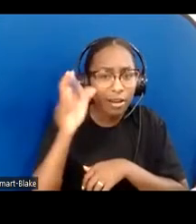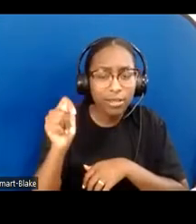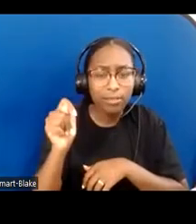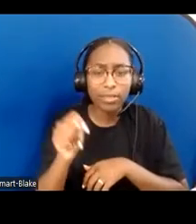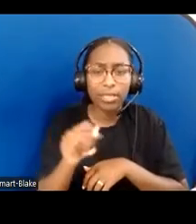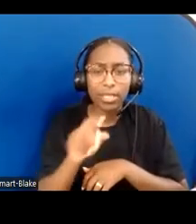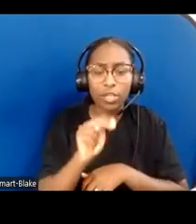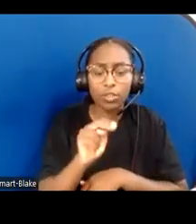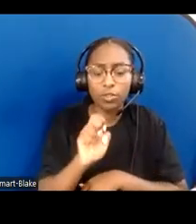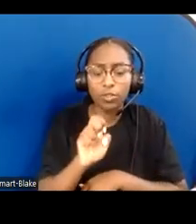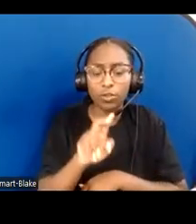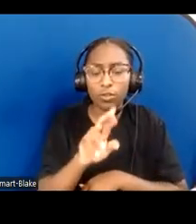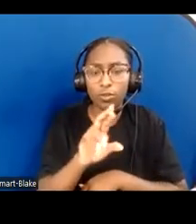for people with disabilities.